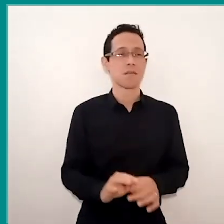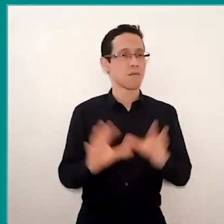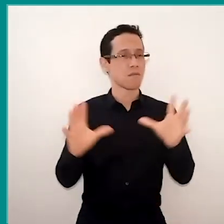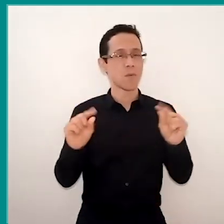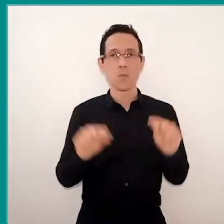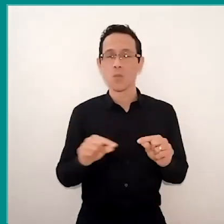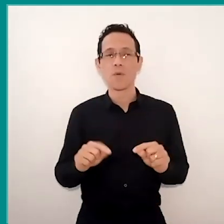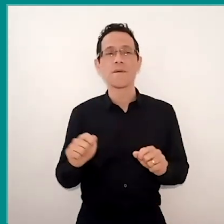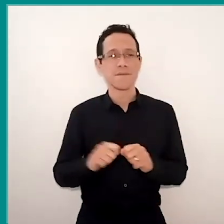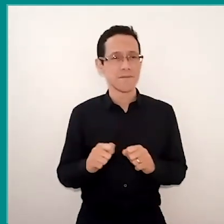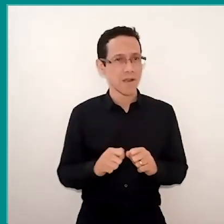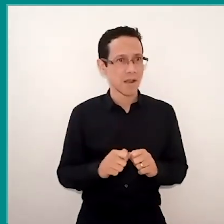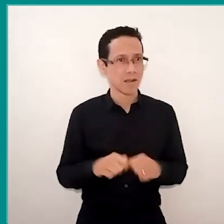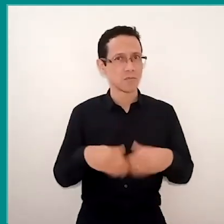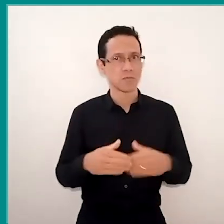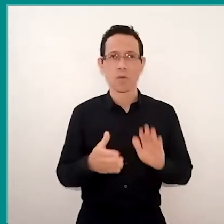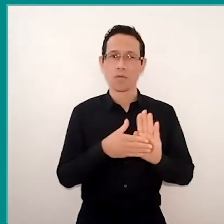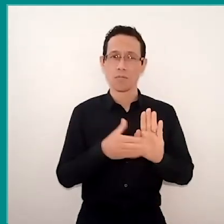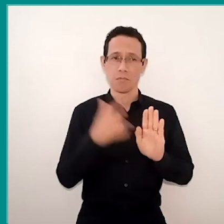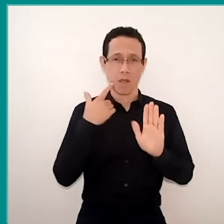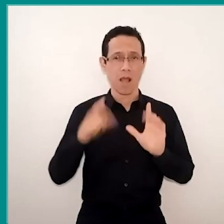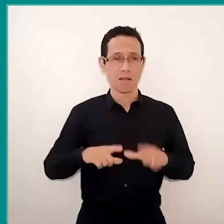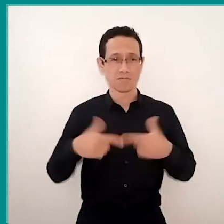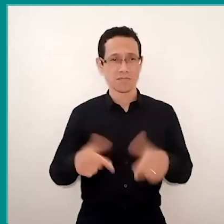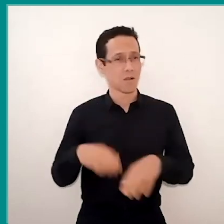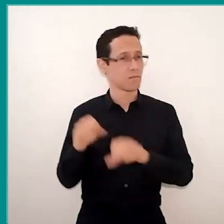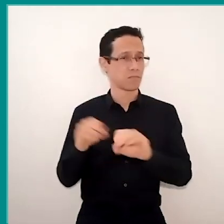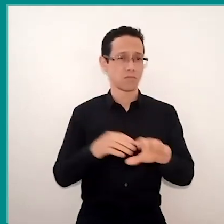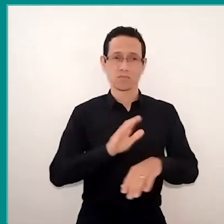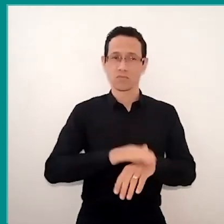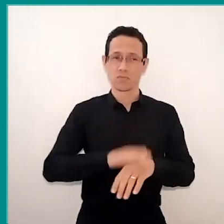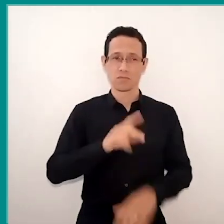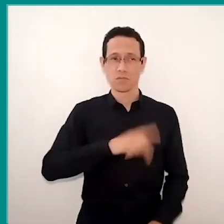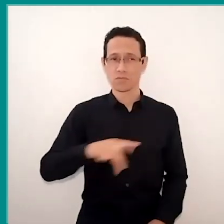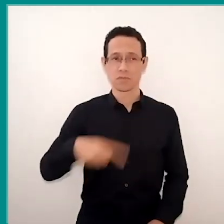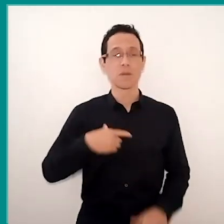or that the educator can propose an action, there are units that do, propose the wheels daily,